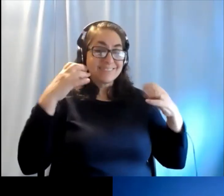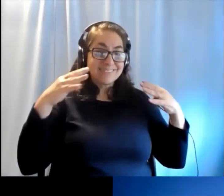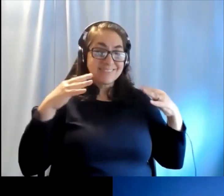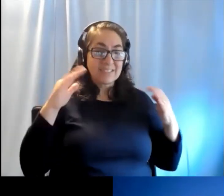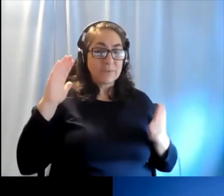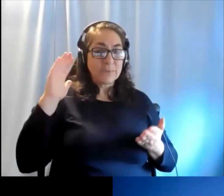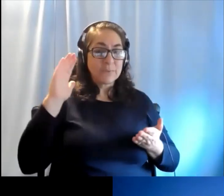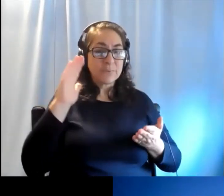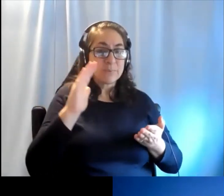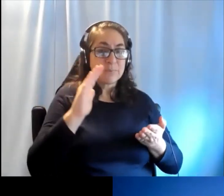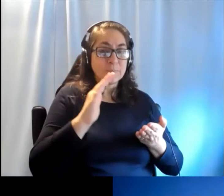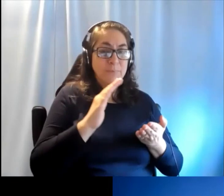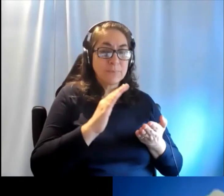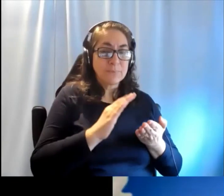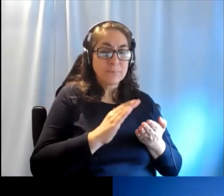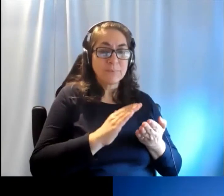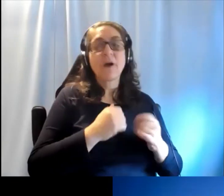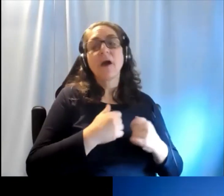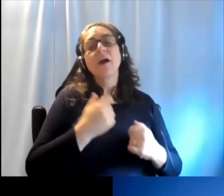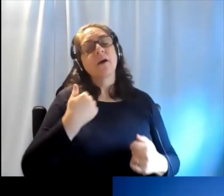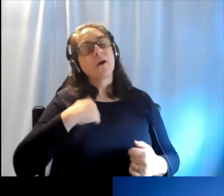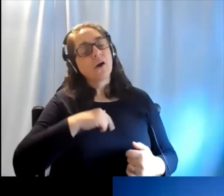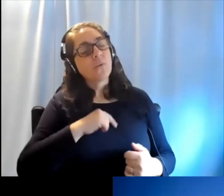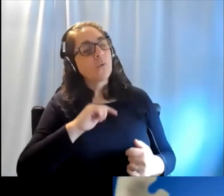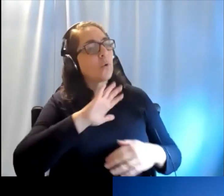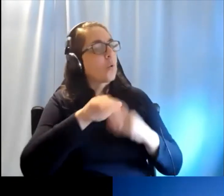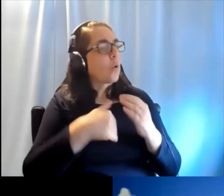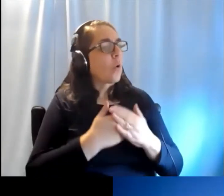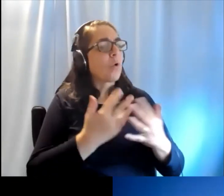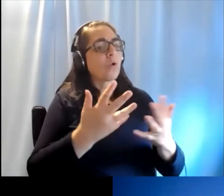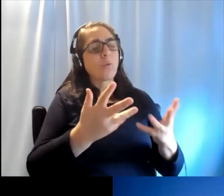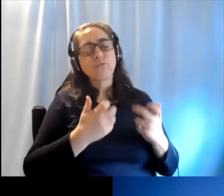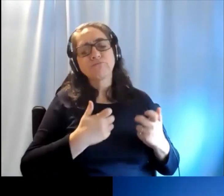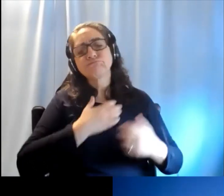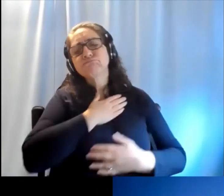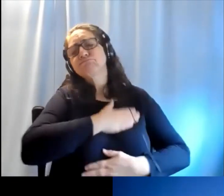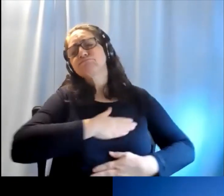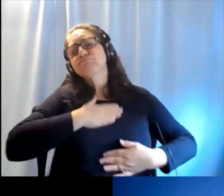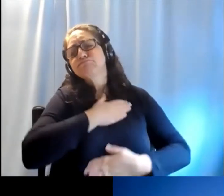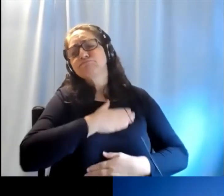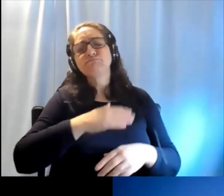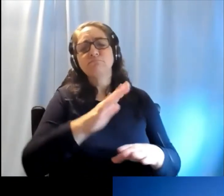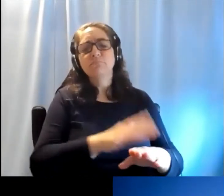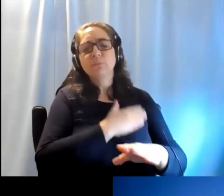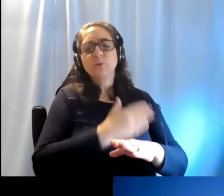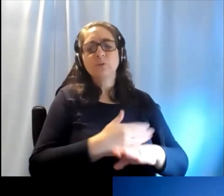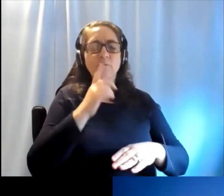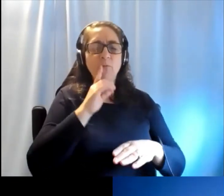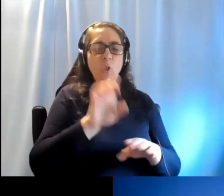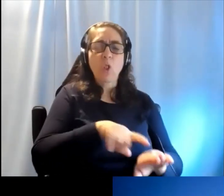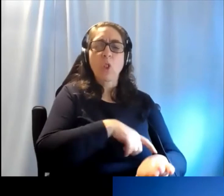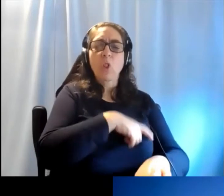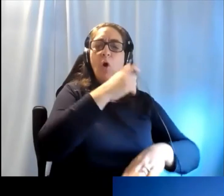So I'm sure that, you know, we all want to enjoy listening to our favorite piece of music